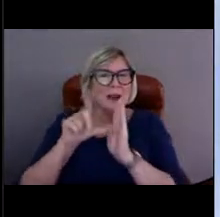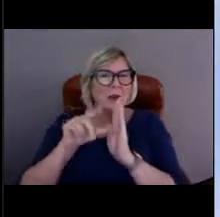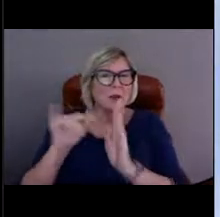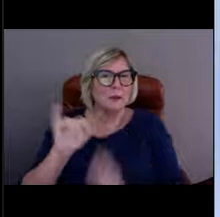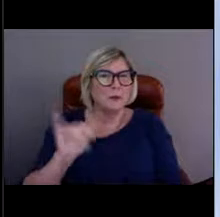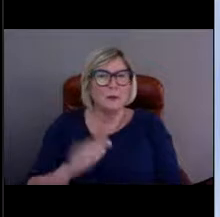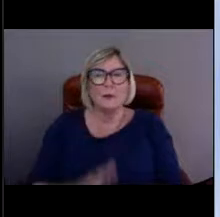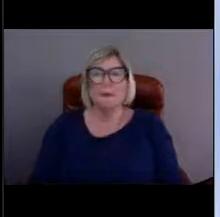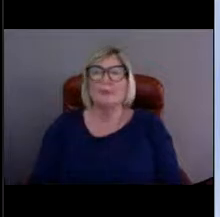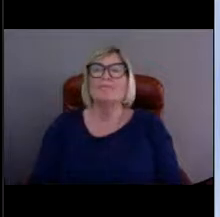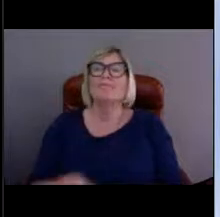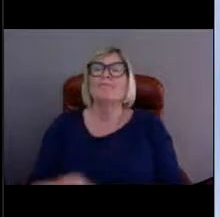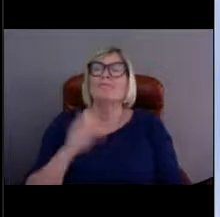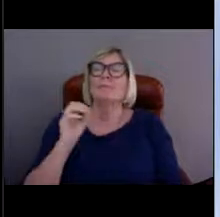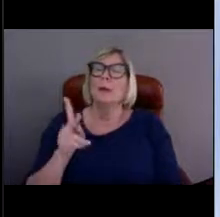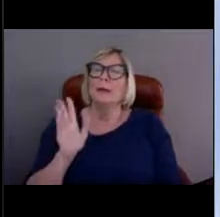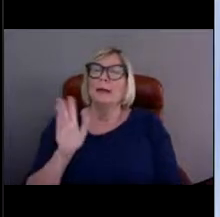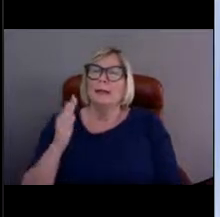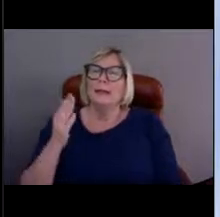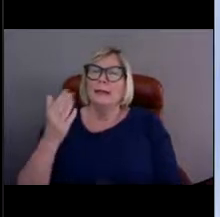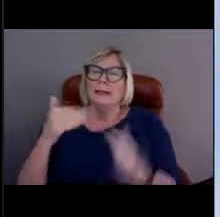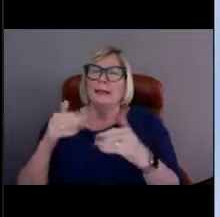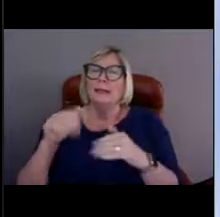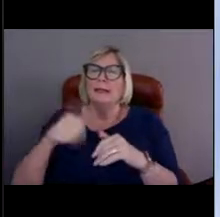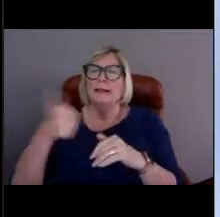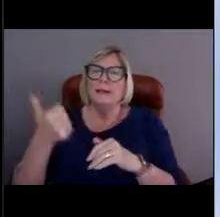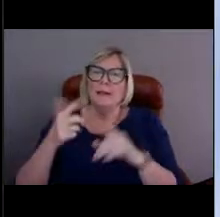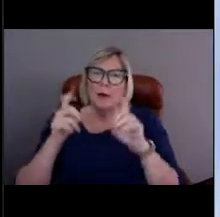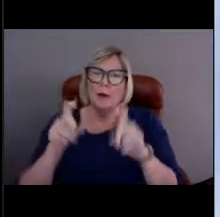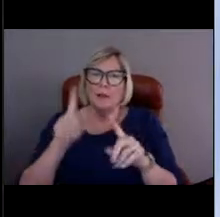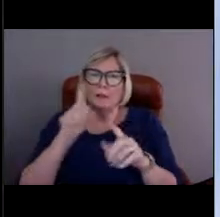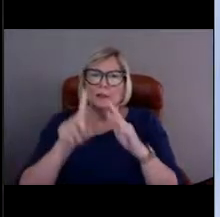Let's see, so the other question we have is Joseph would like to know,